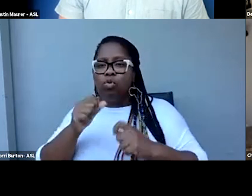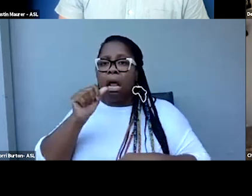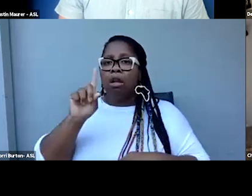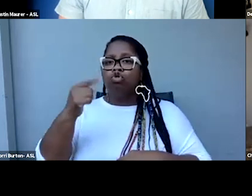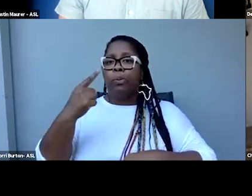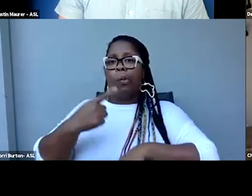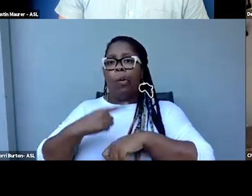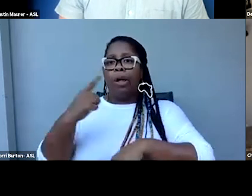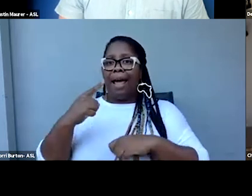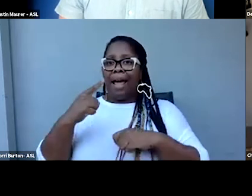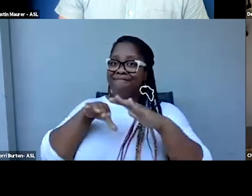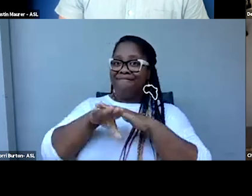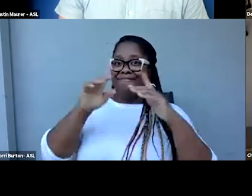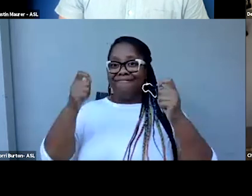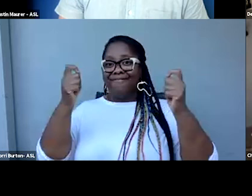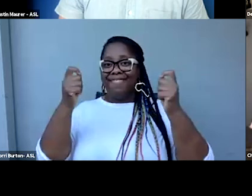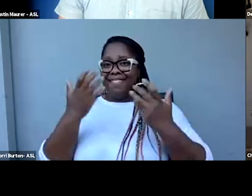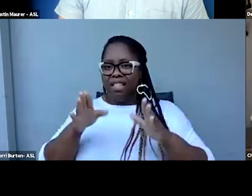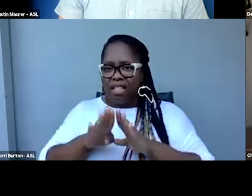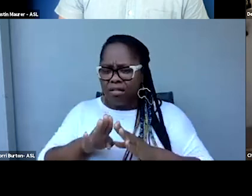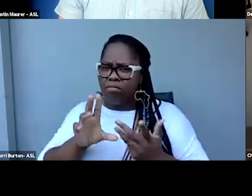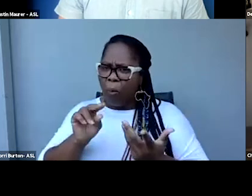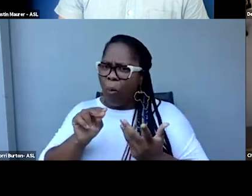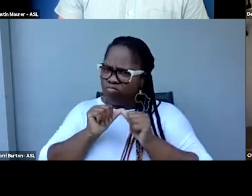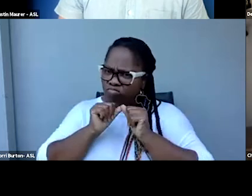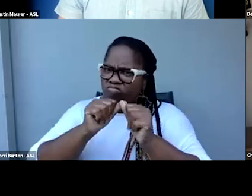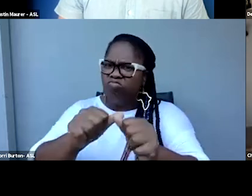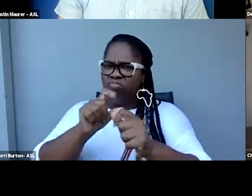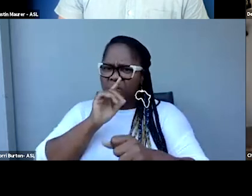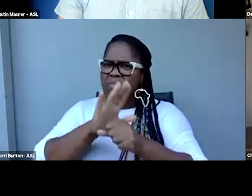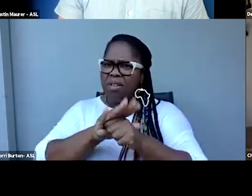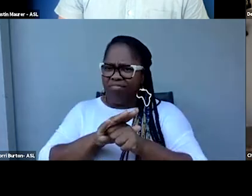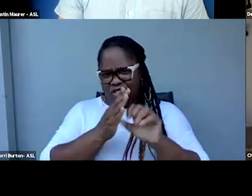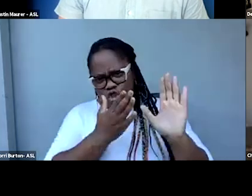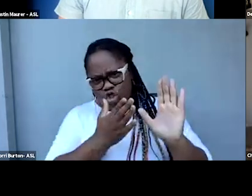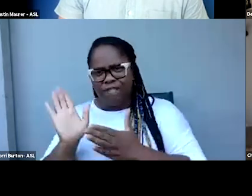but kind of commit to a long term shift in what they offer.